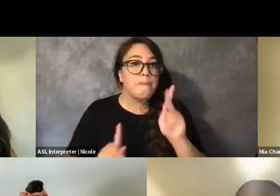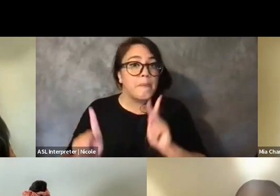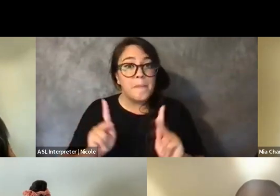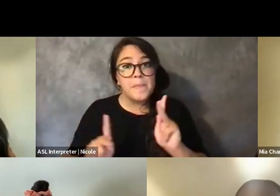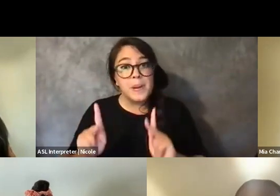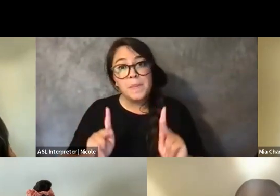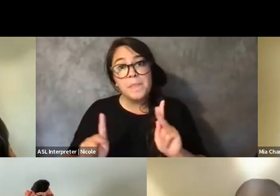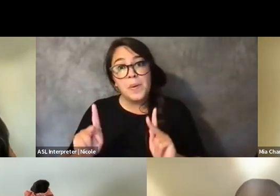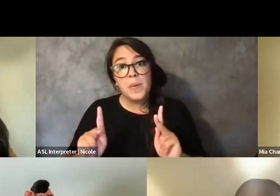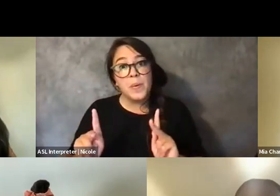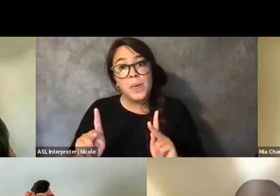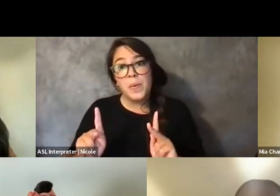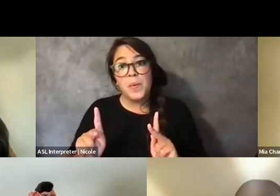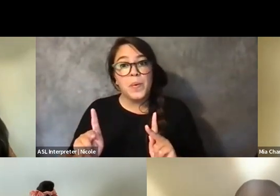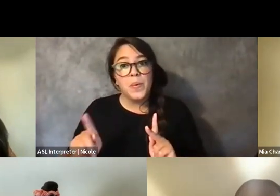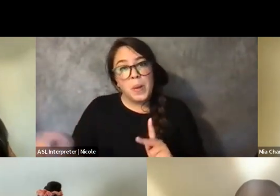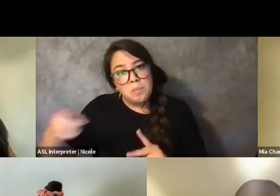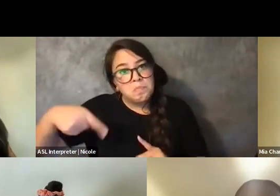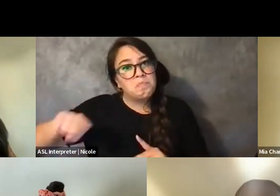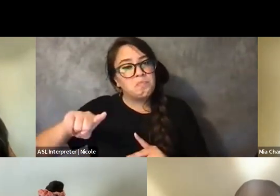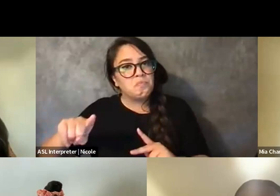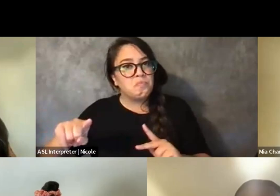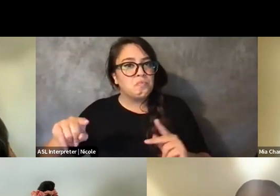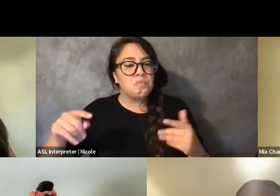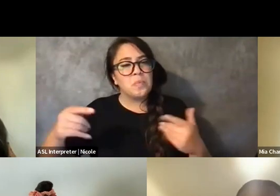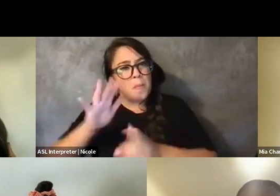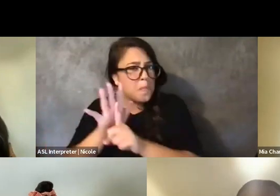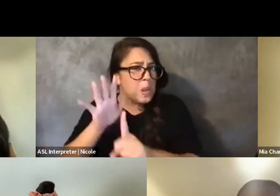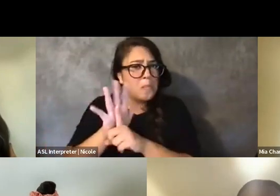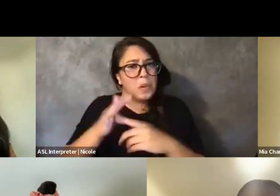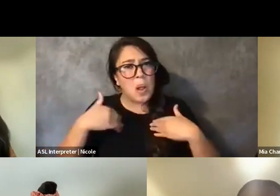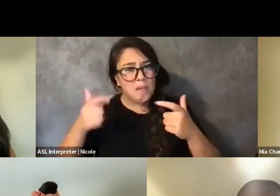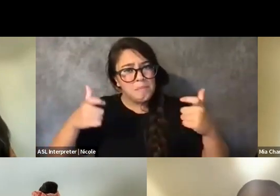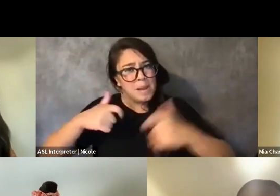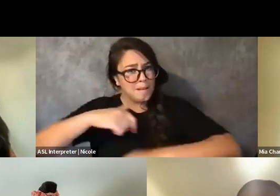to have these big platforms are white.